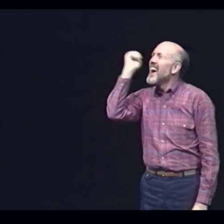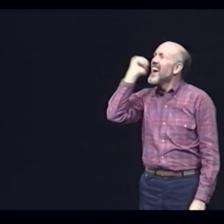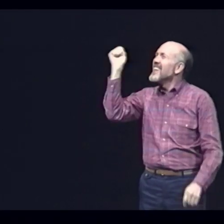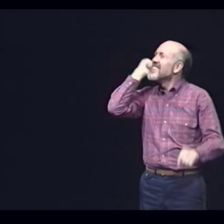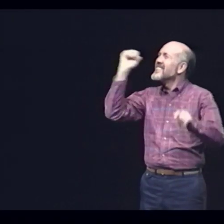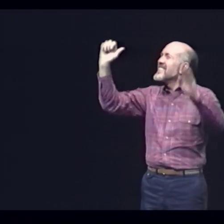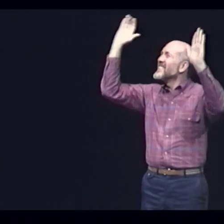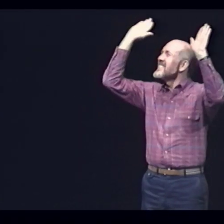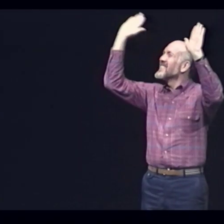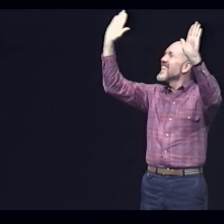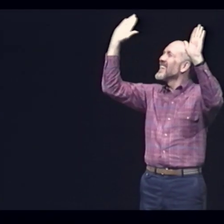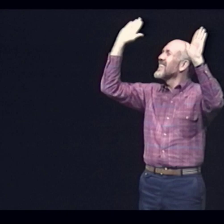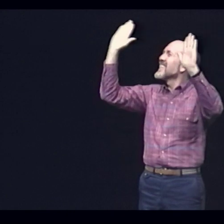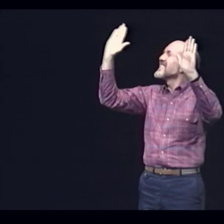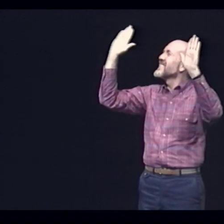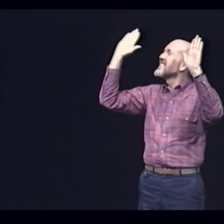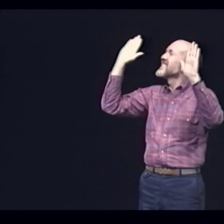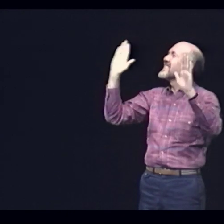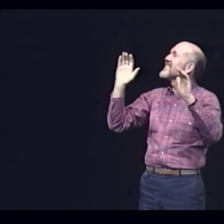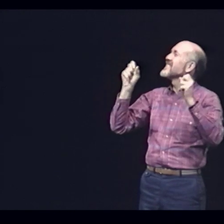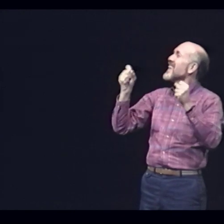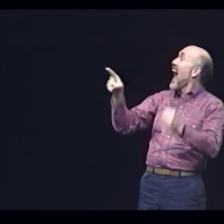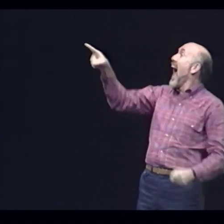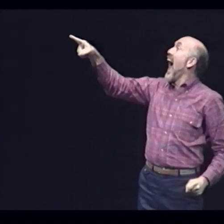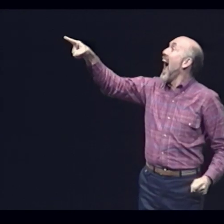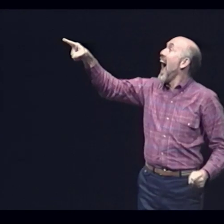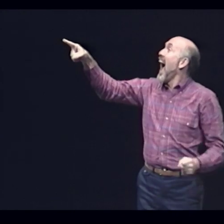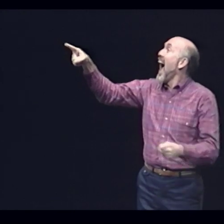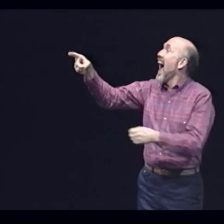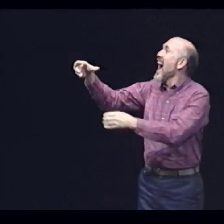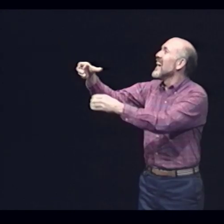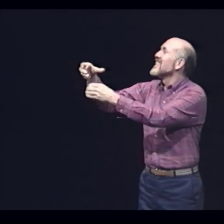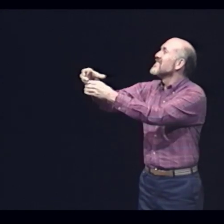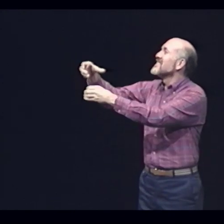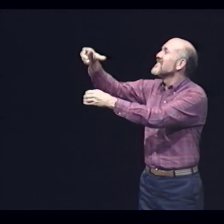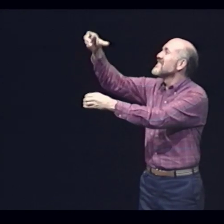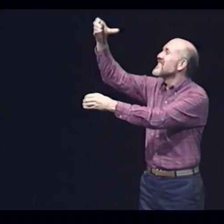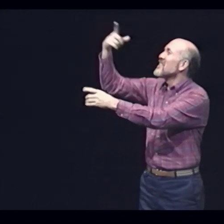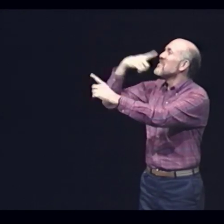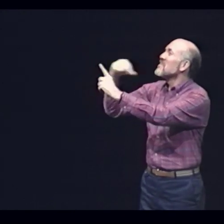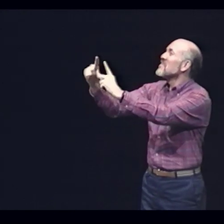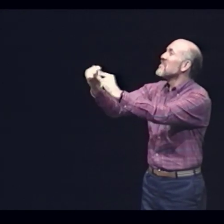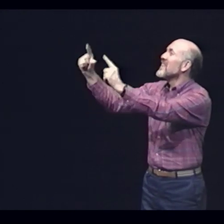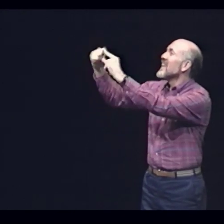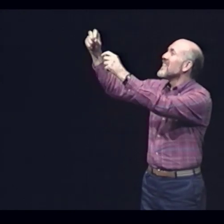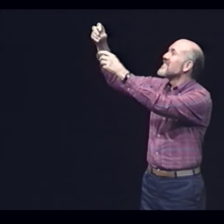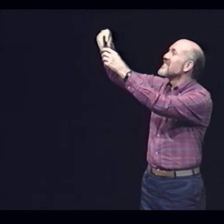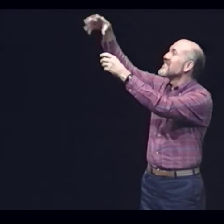Every Sunday Ah, that smokestack - red brick